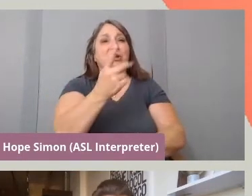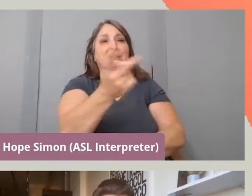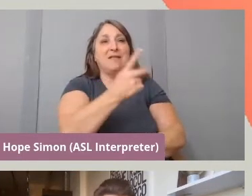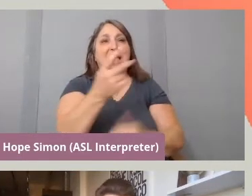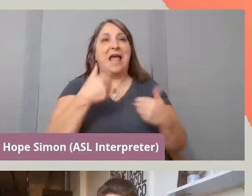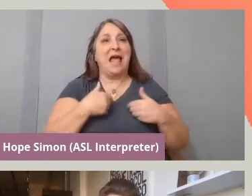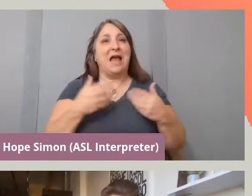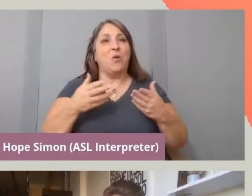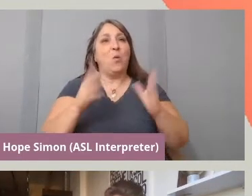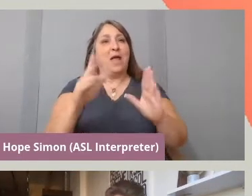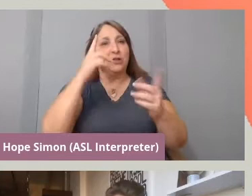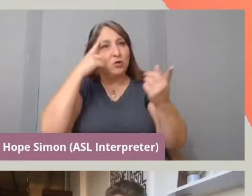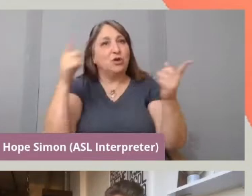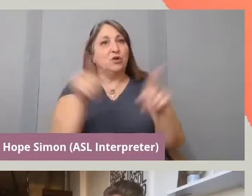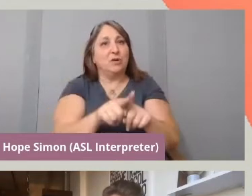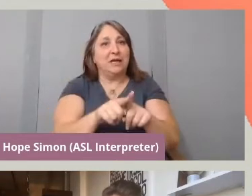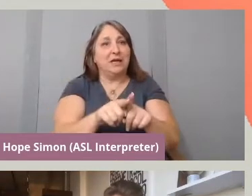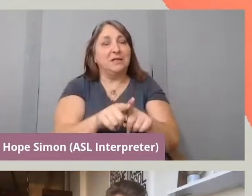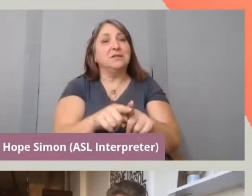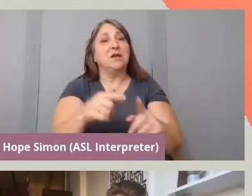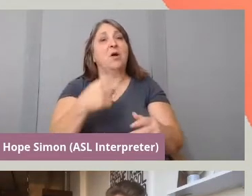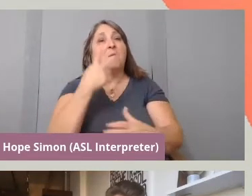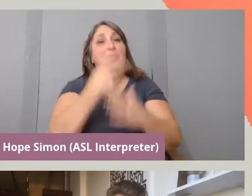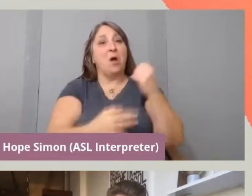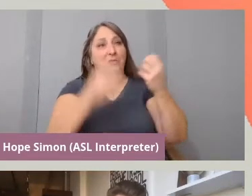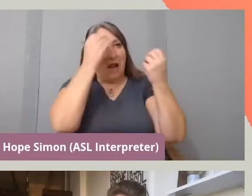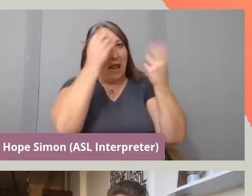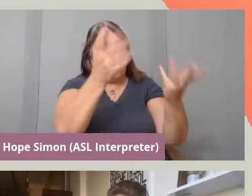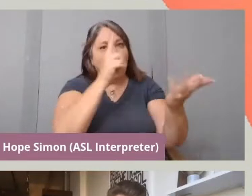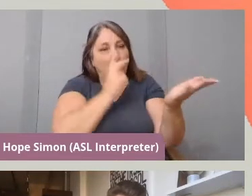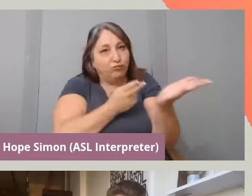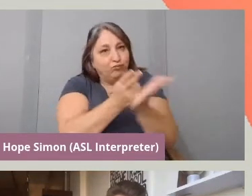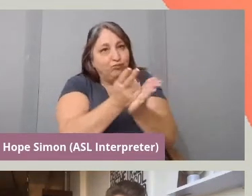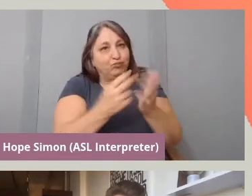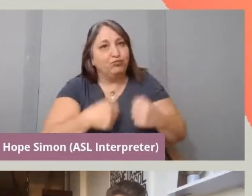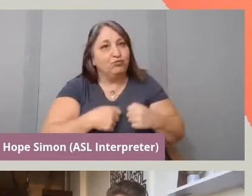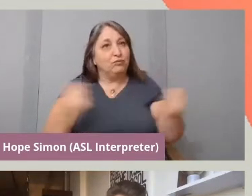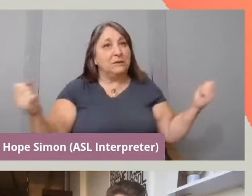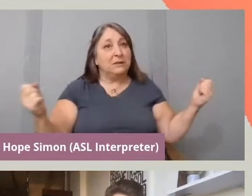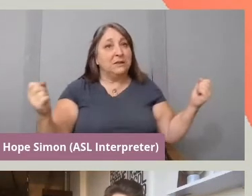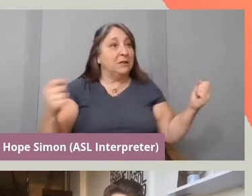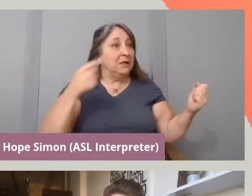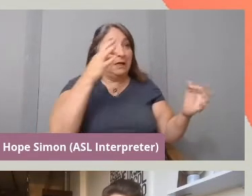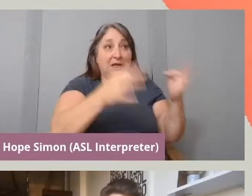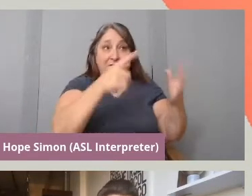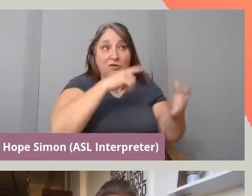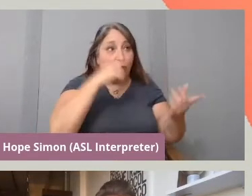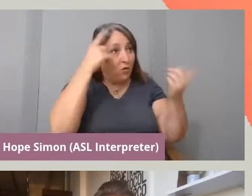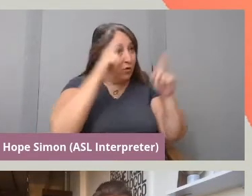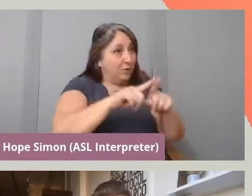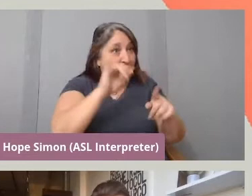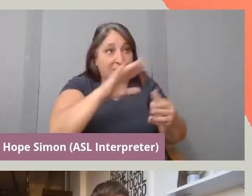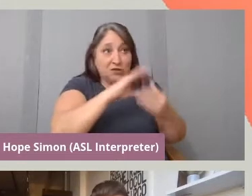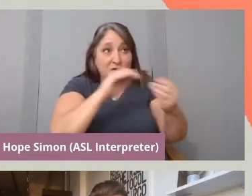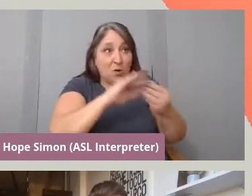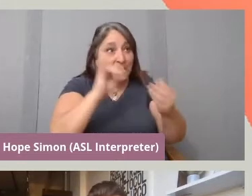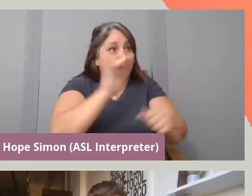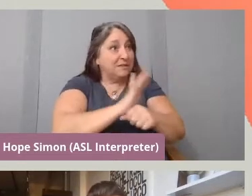So I let them both know transparency that, they don't agree to this story, this film, I won't do it.